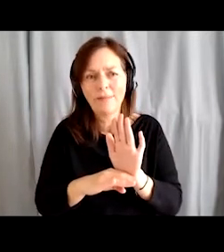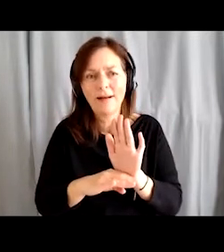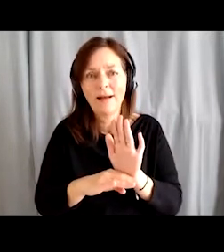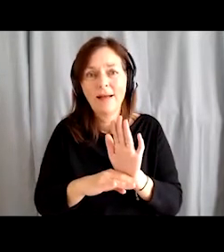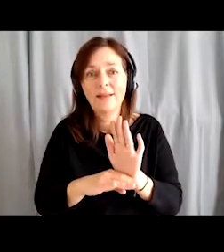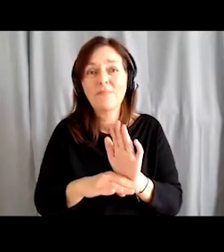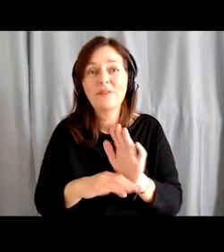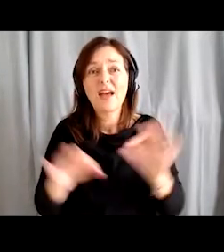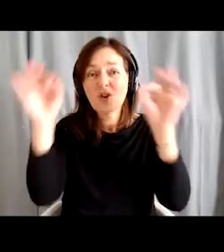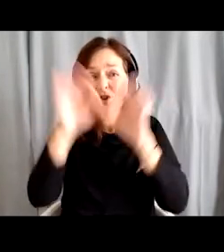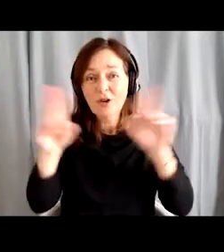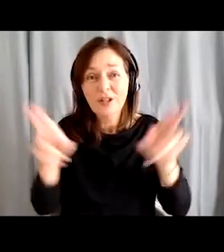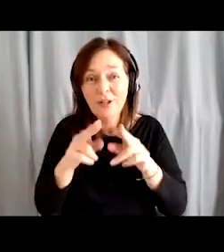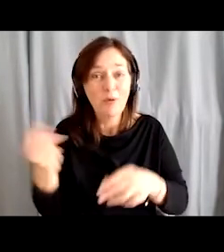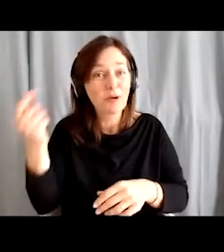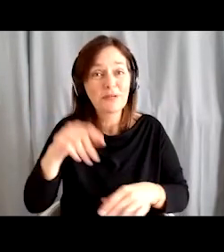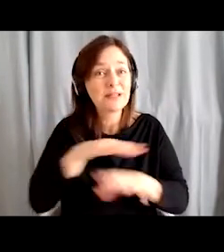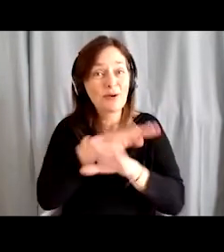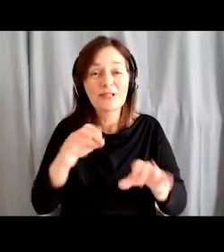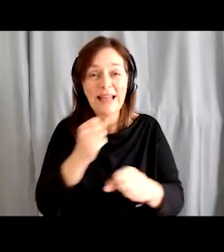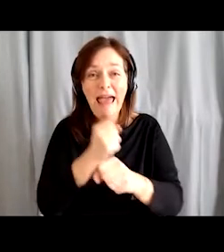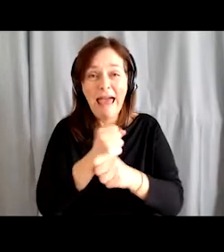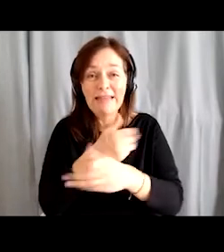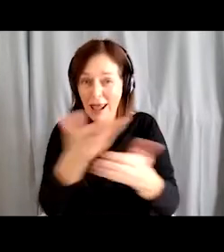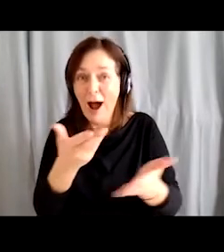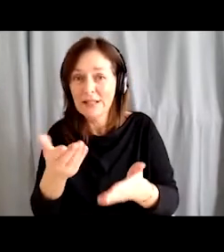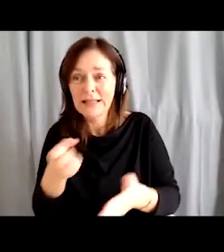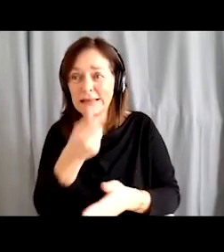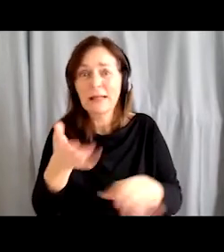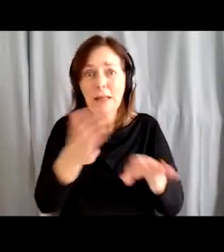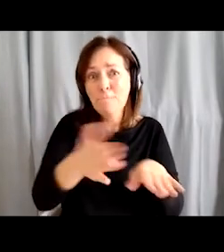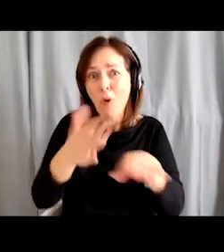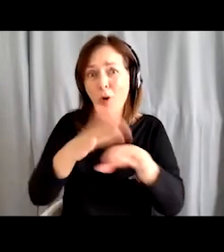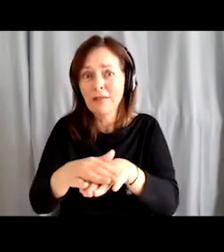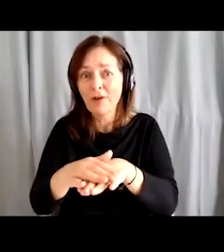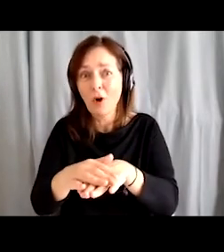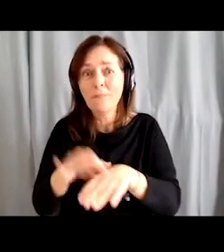that I cannot come to all the workshops because some are held simultaneously. Also, sometimes I cannot go